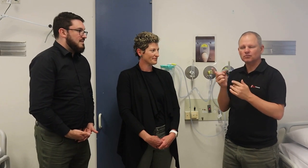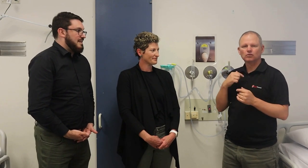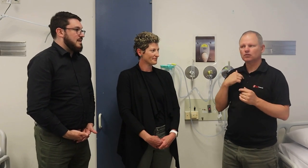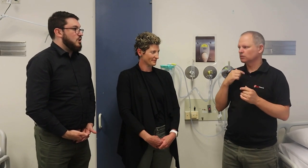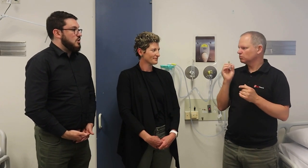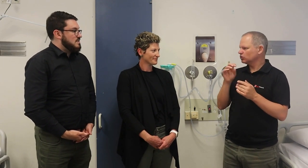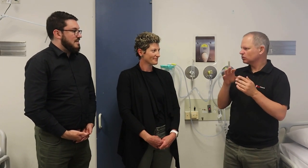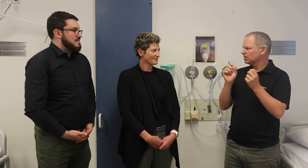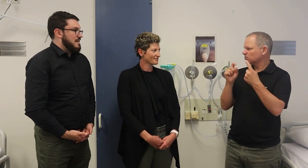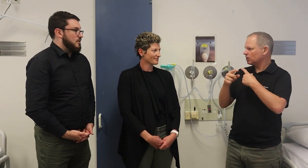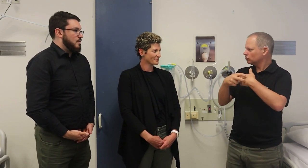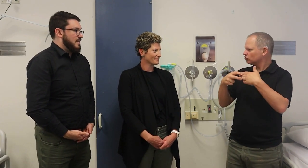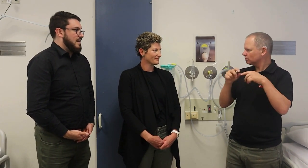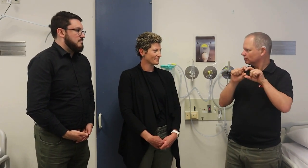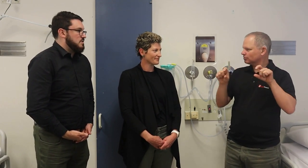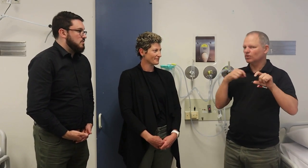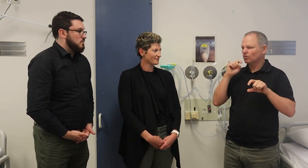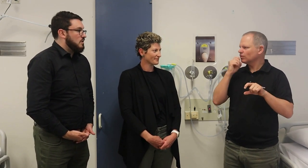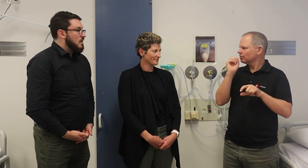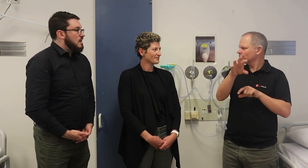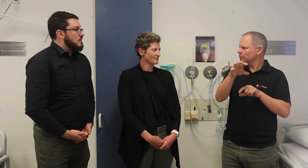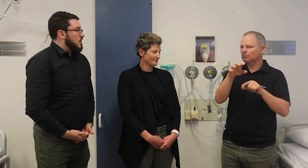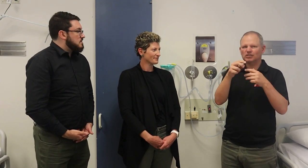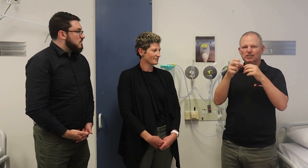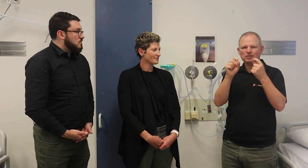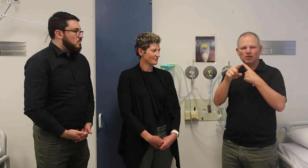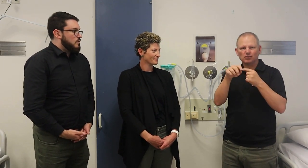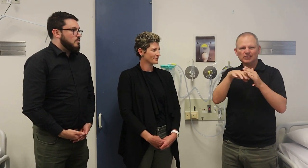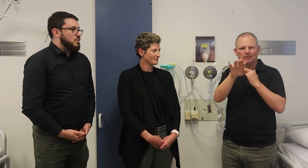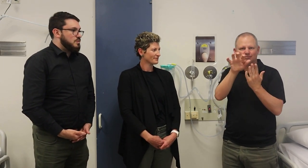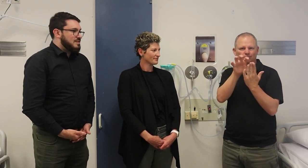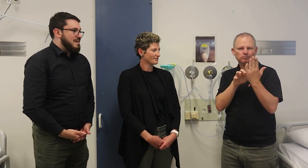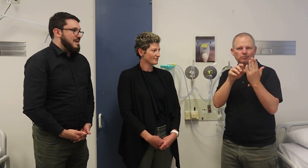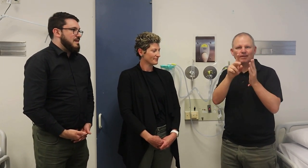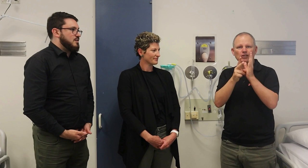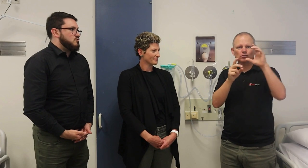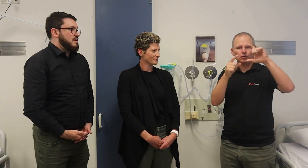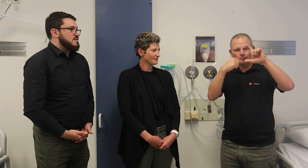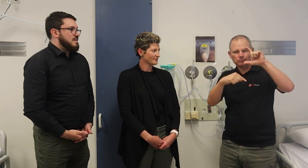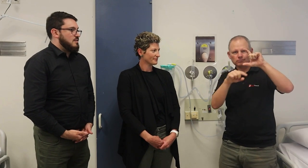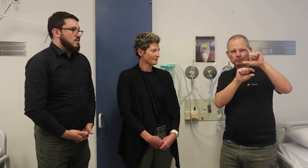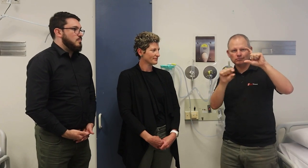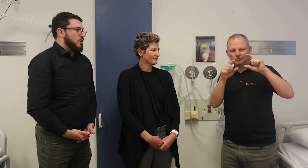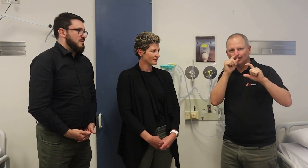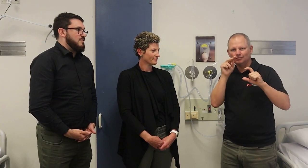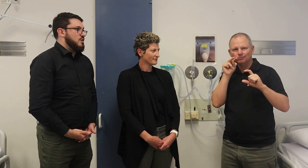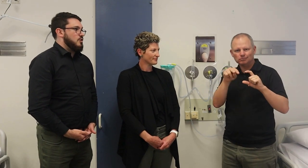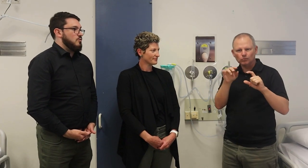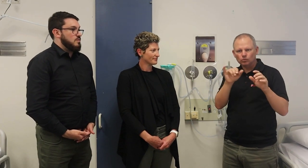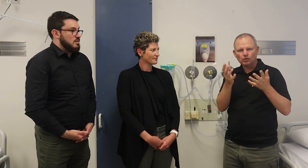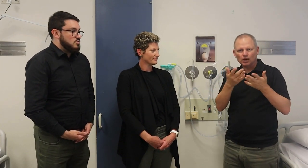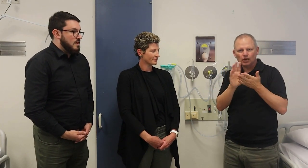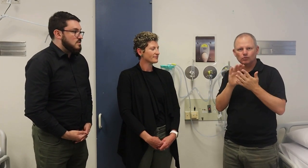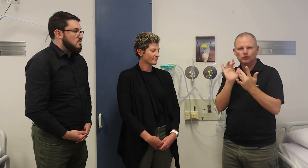when they come to the hospital. We will put the email address either at the bottom of the video or within the transcript, and you'll be able